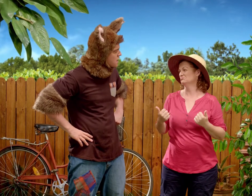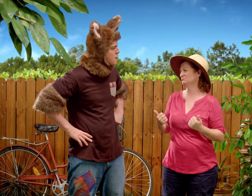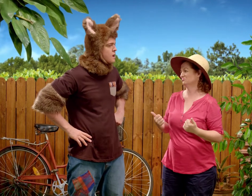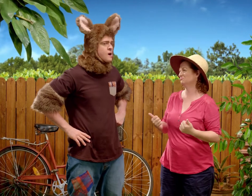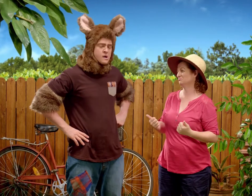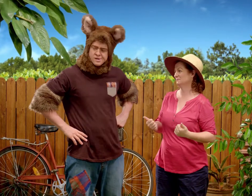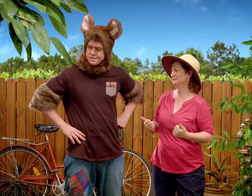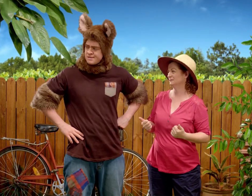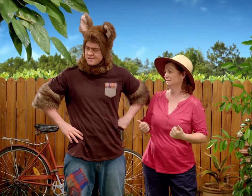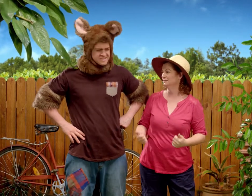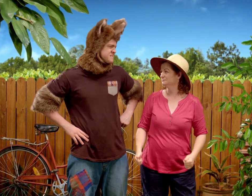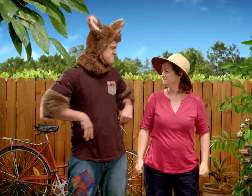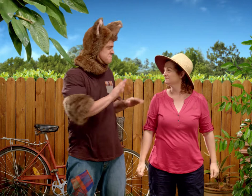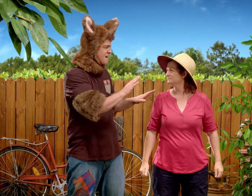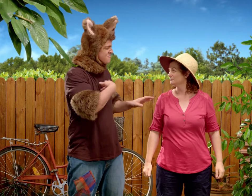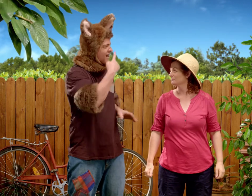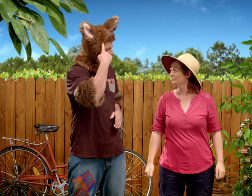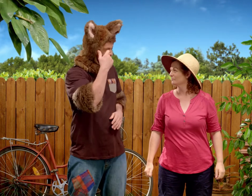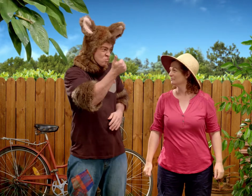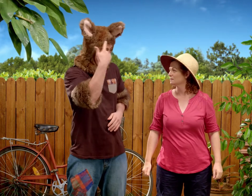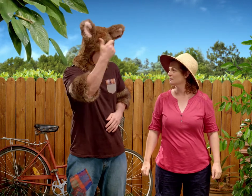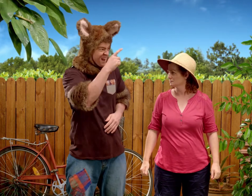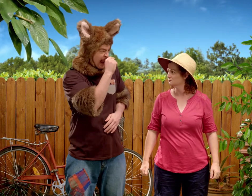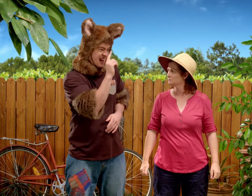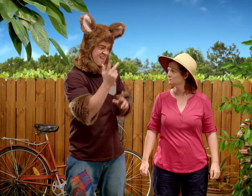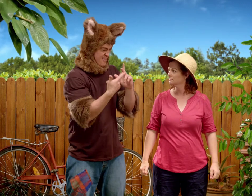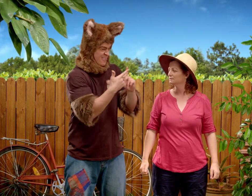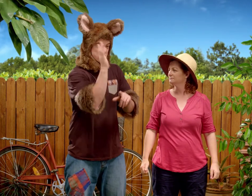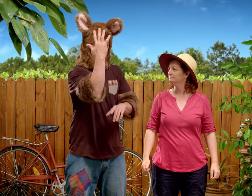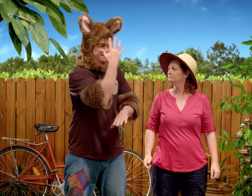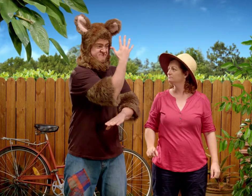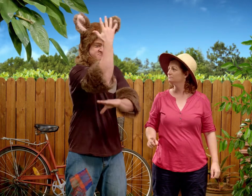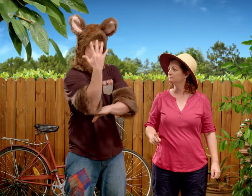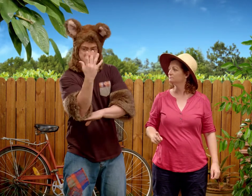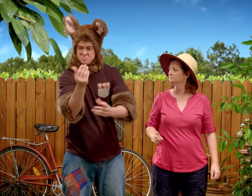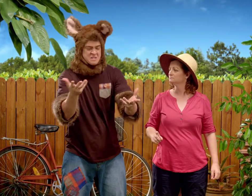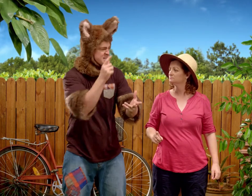Okay? But Sally, I think it would be a great idea to have another tree somewhere.